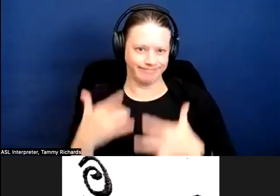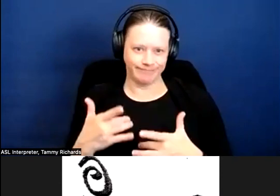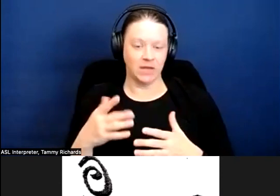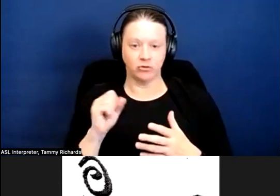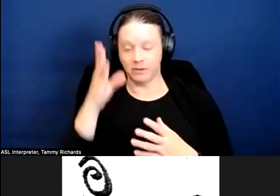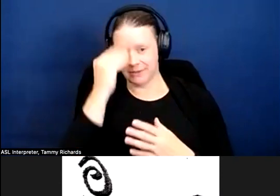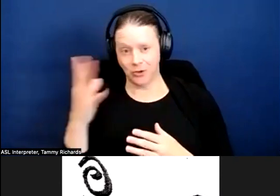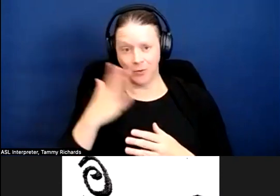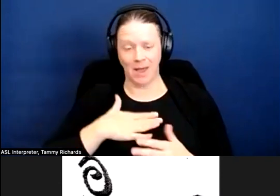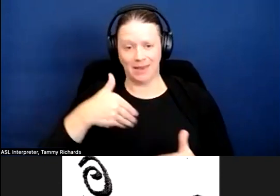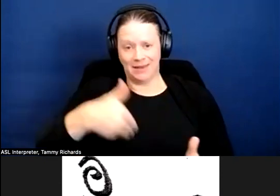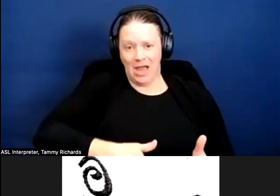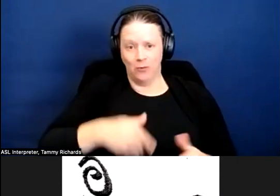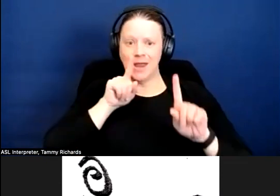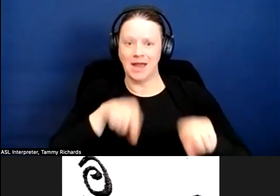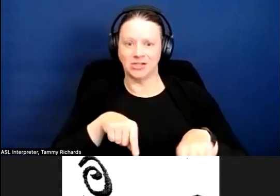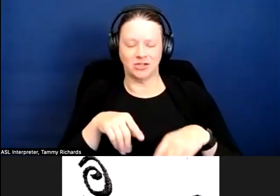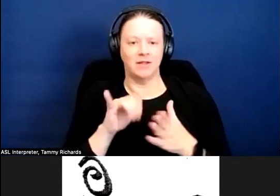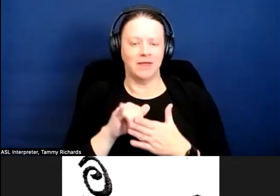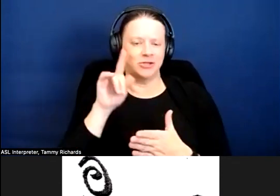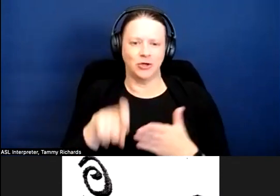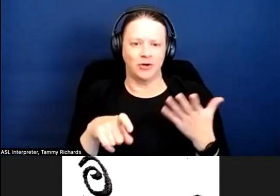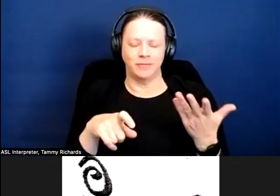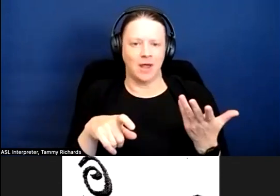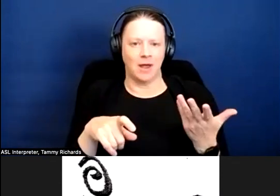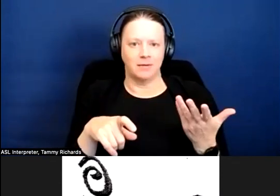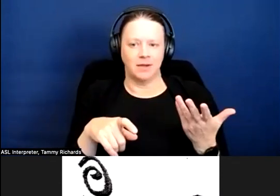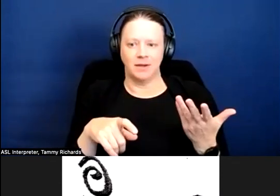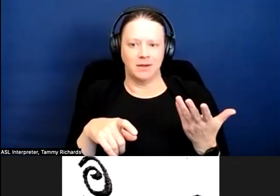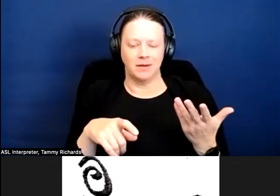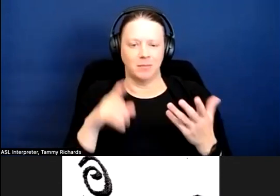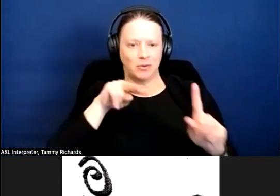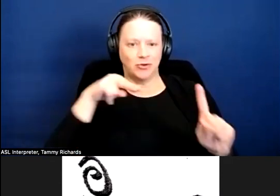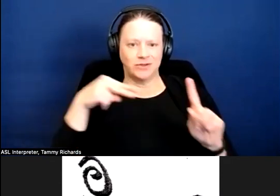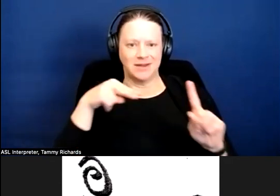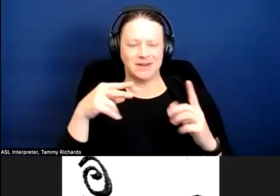what my gut reaction would be; that definitely should not be perceived [chuckles] as solid